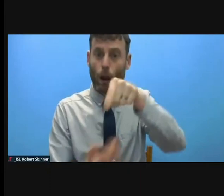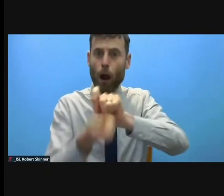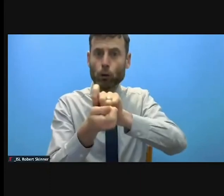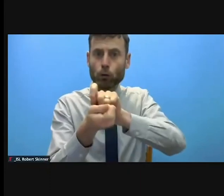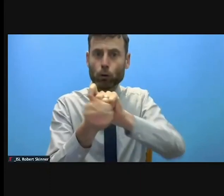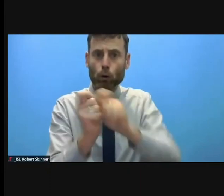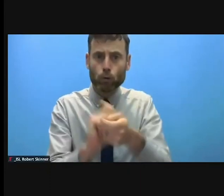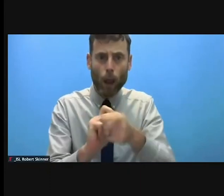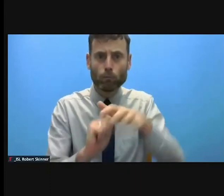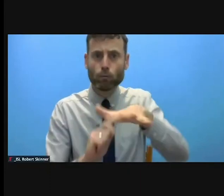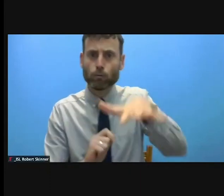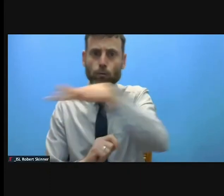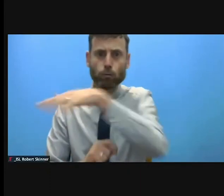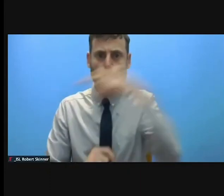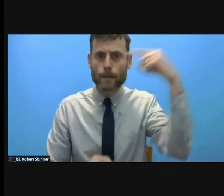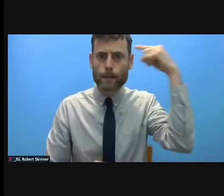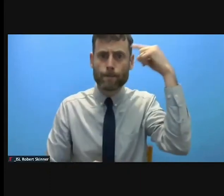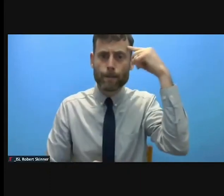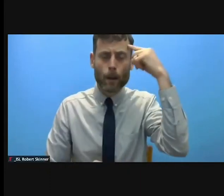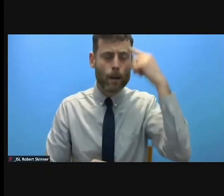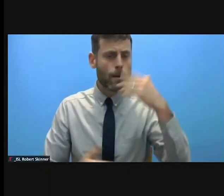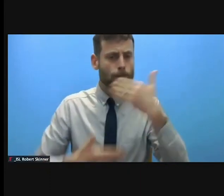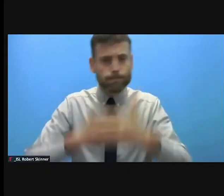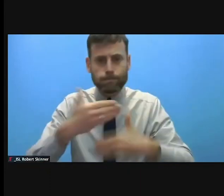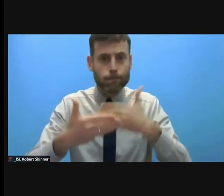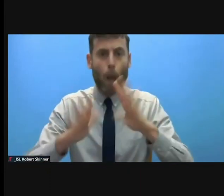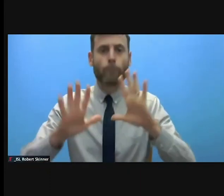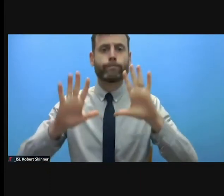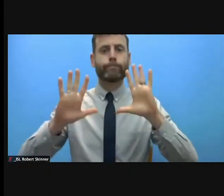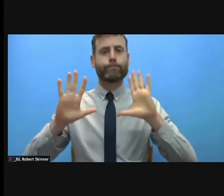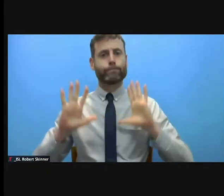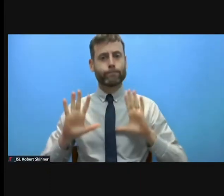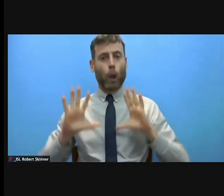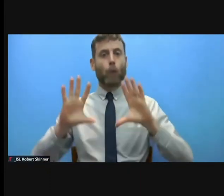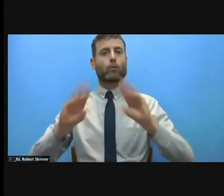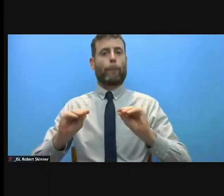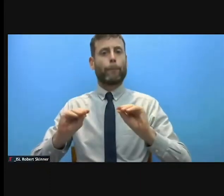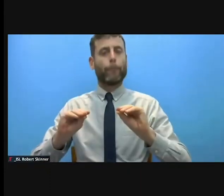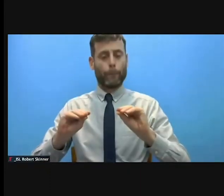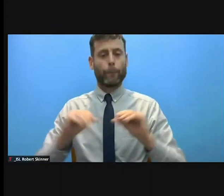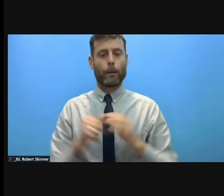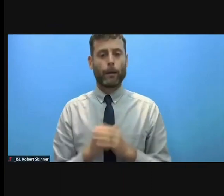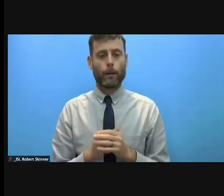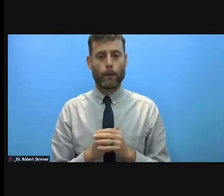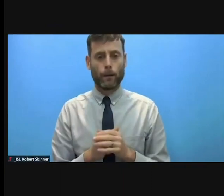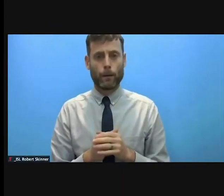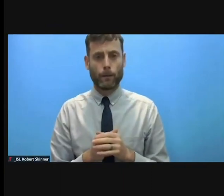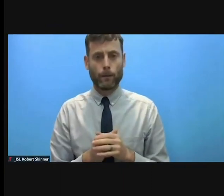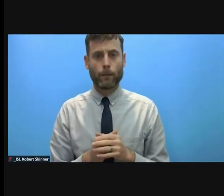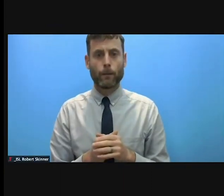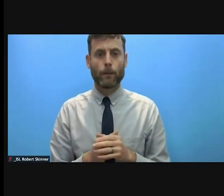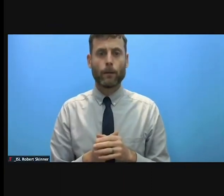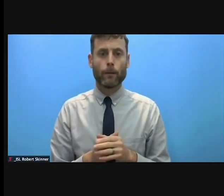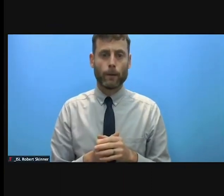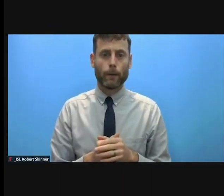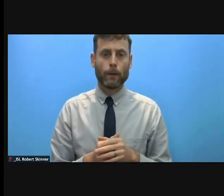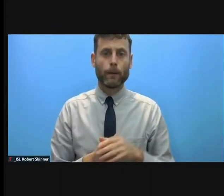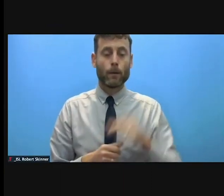bit of protection and then it's dealt with. But by protection funding has to be sustainable over a